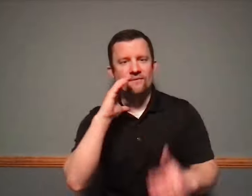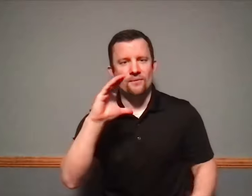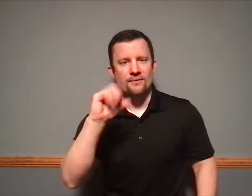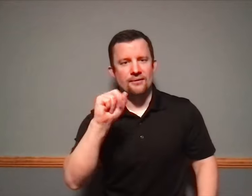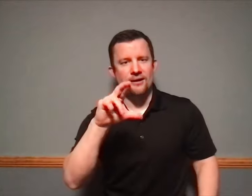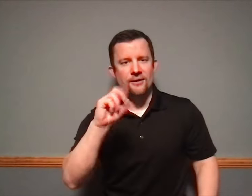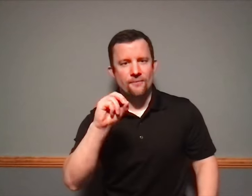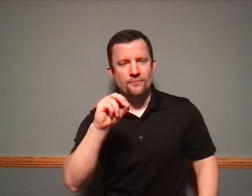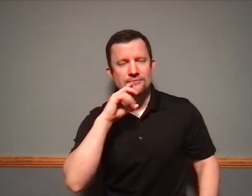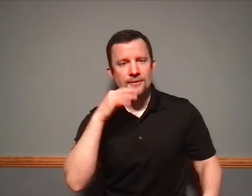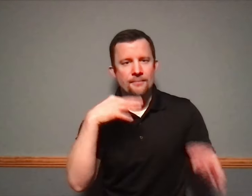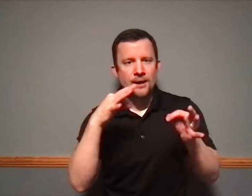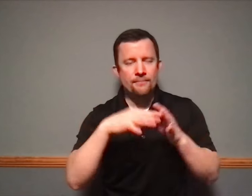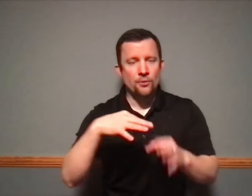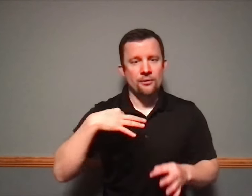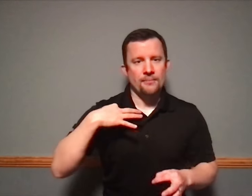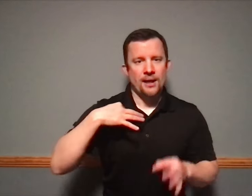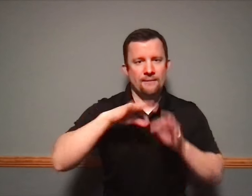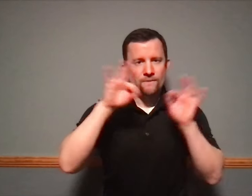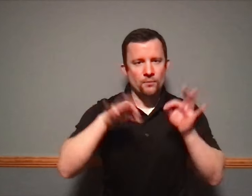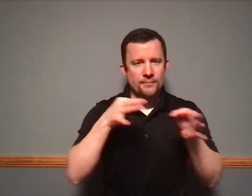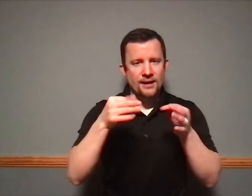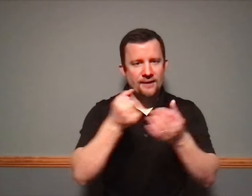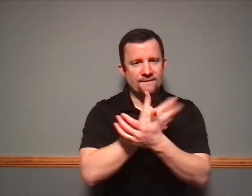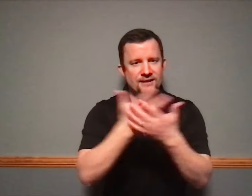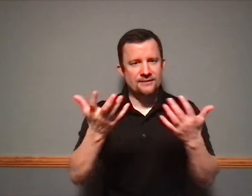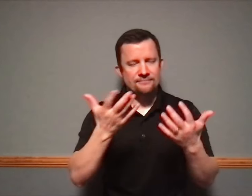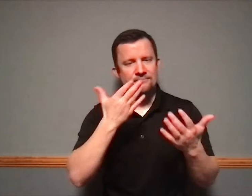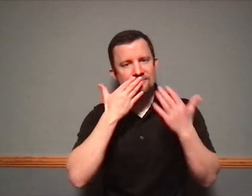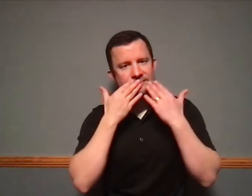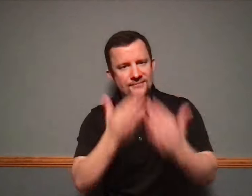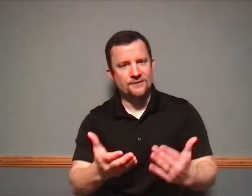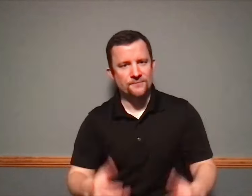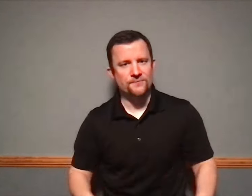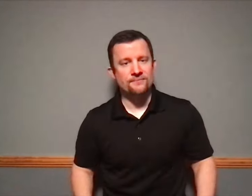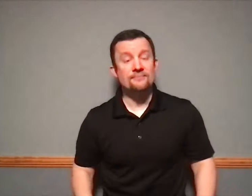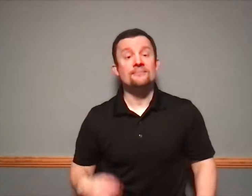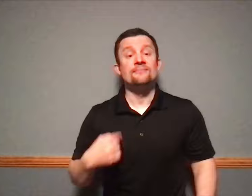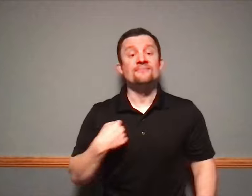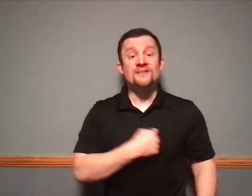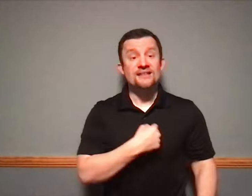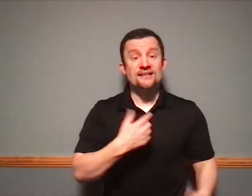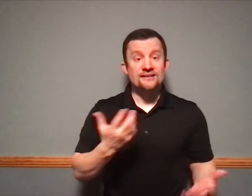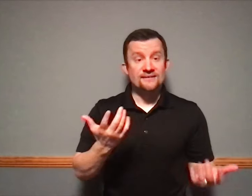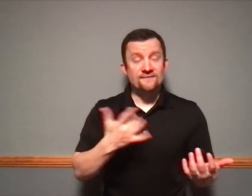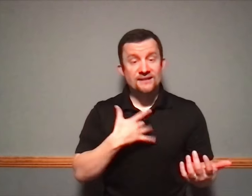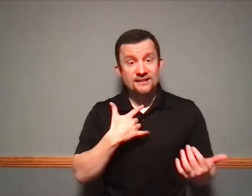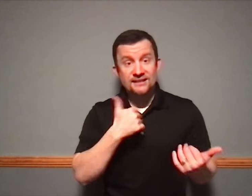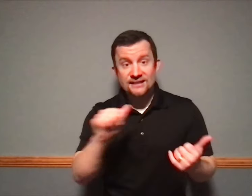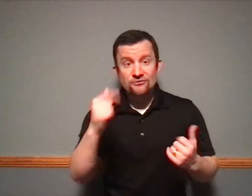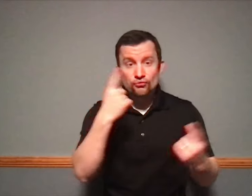hiking and other things yes please fill out that application form and send it to me thank